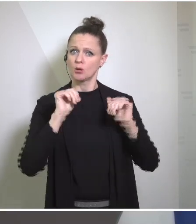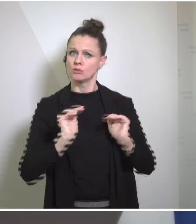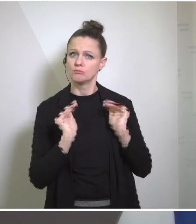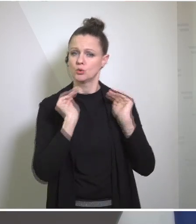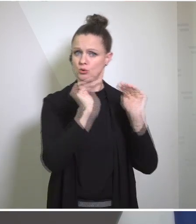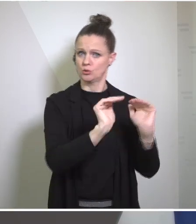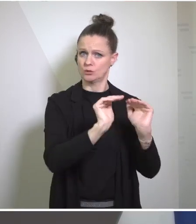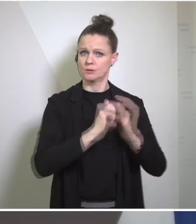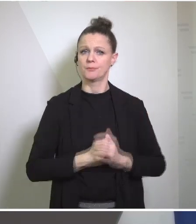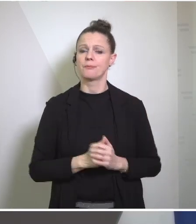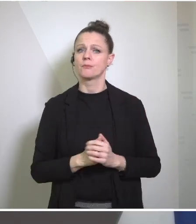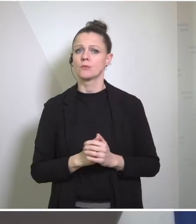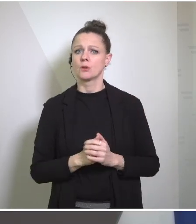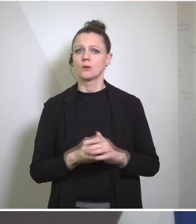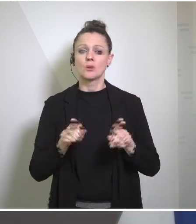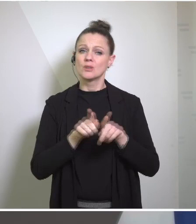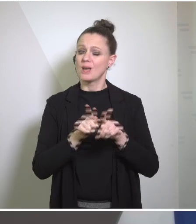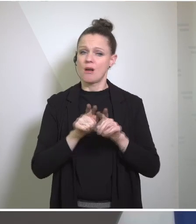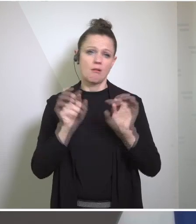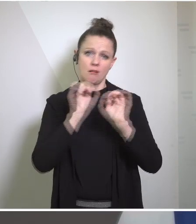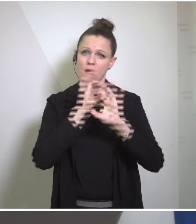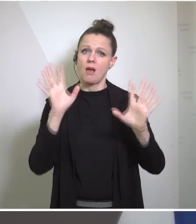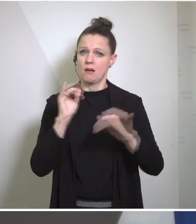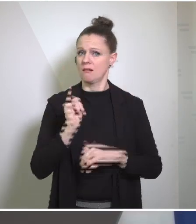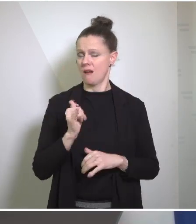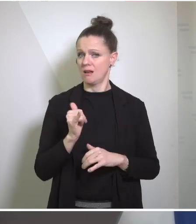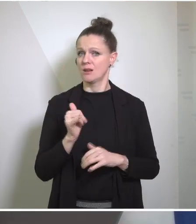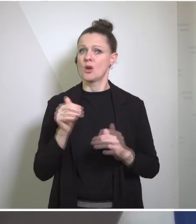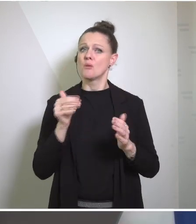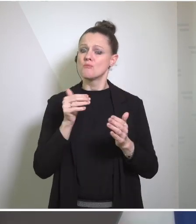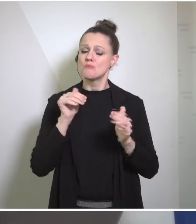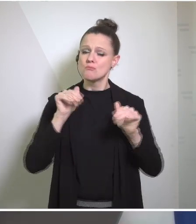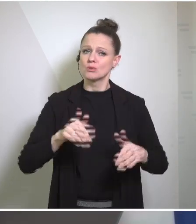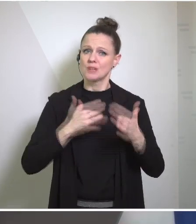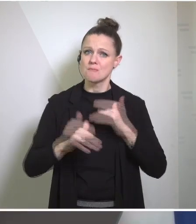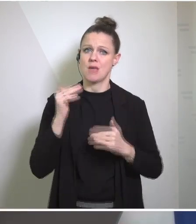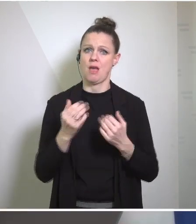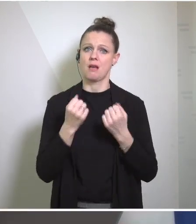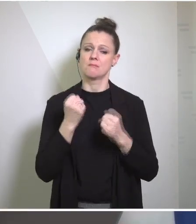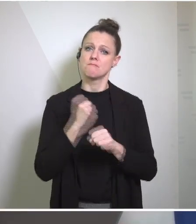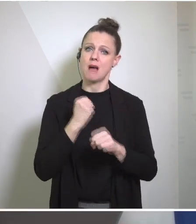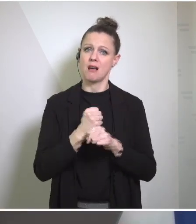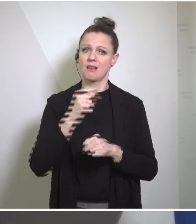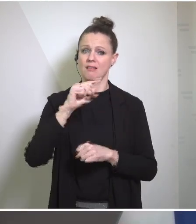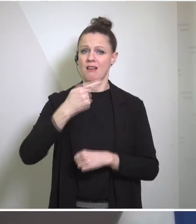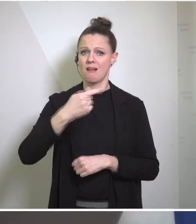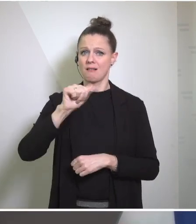ironclad, but it is very clear that more needs to be done to protect civilians in Gaza. Humanitarian